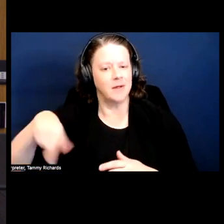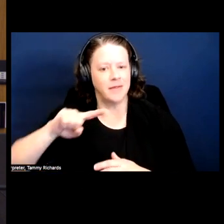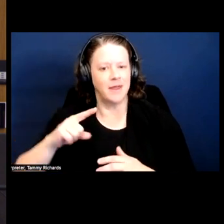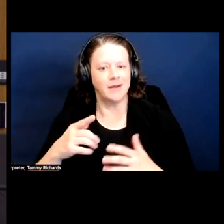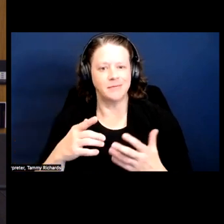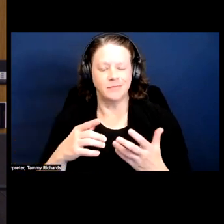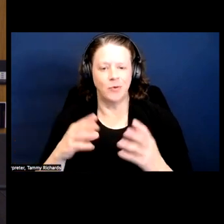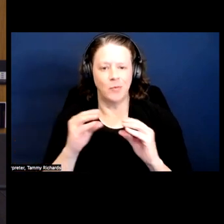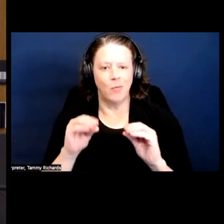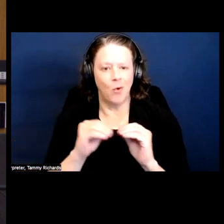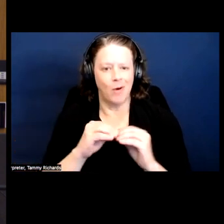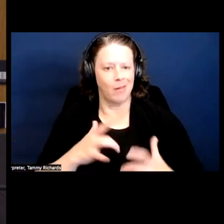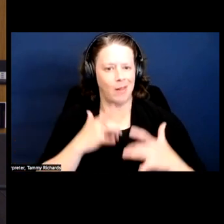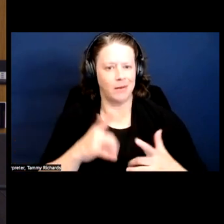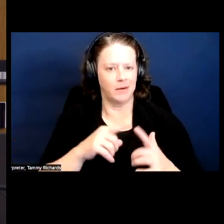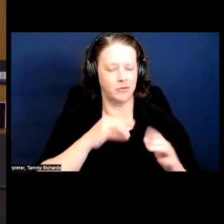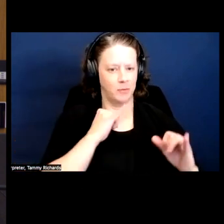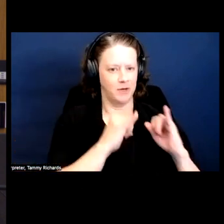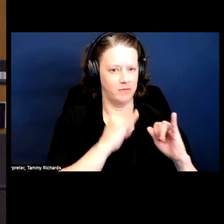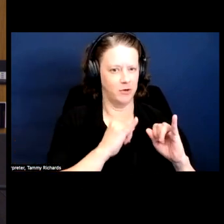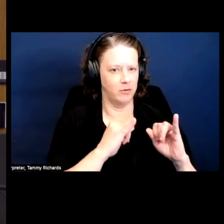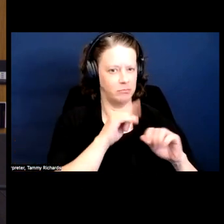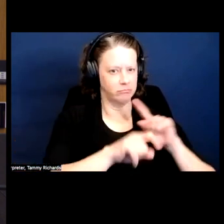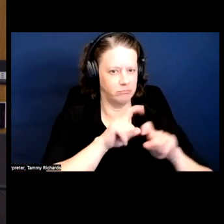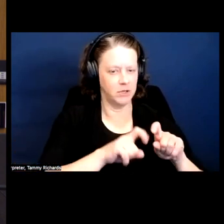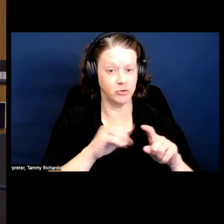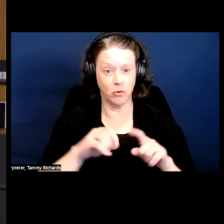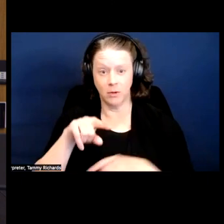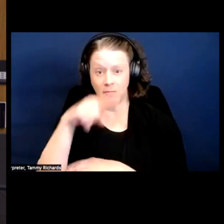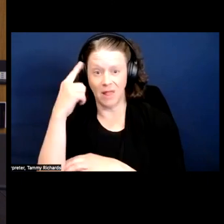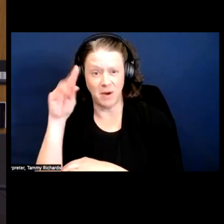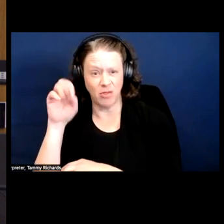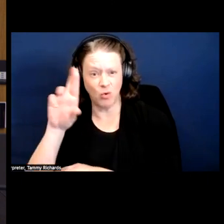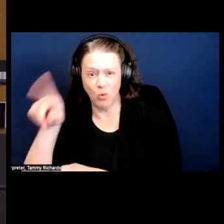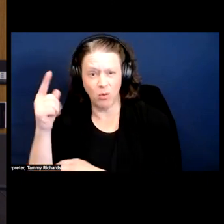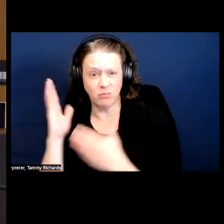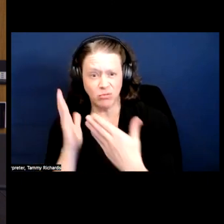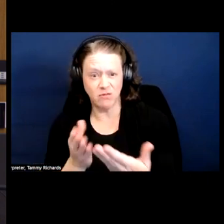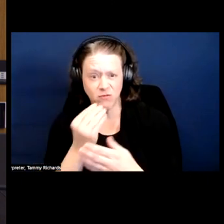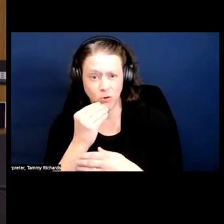So, there was so much more that they were doing than just bringing food, even though